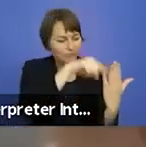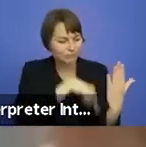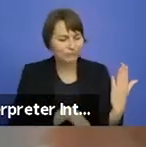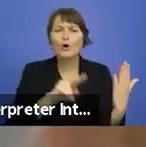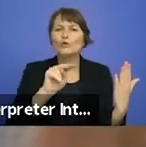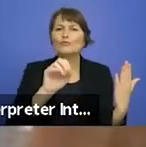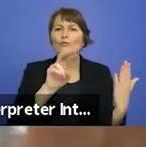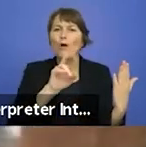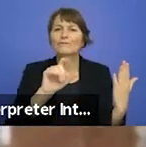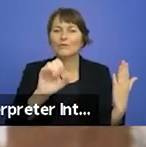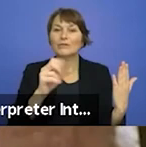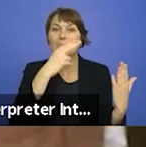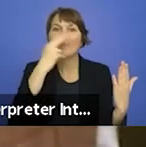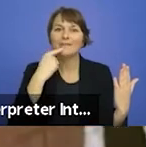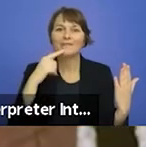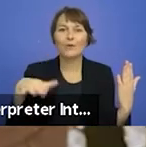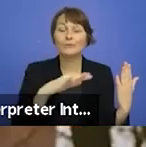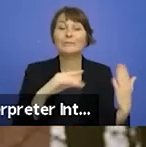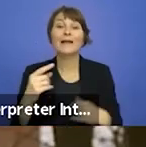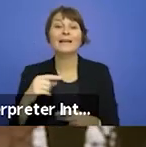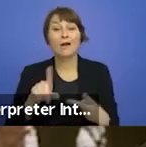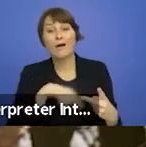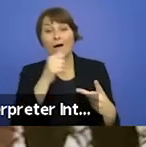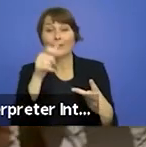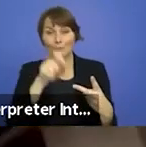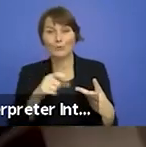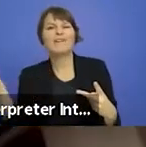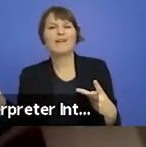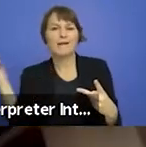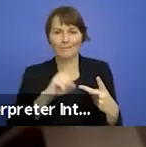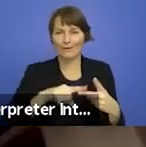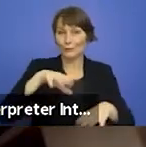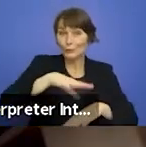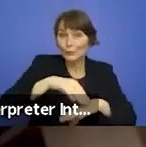joined us from Sweden and started working with disadvantaged young people from all over the UK